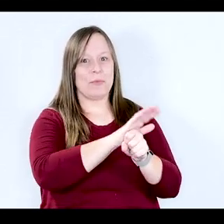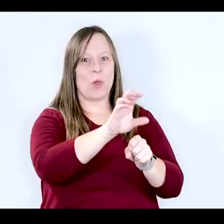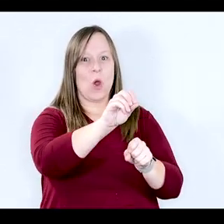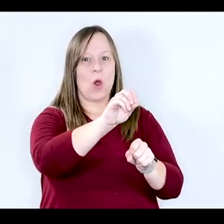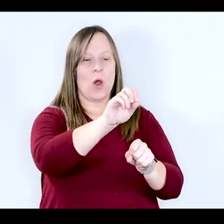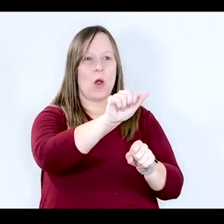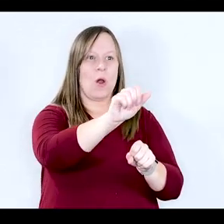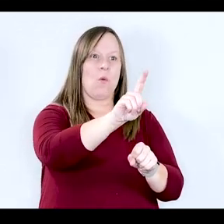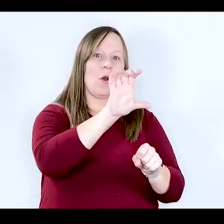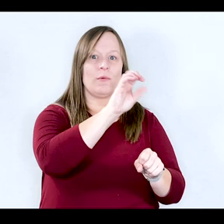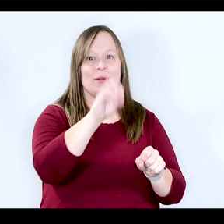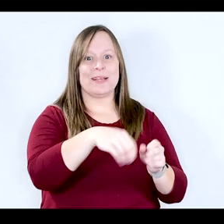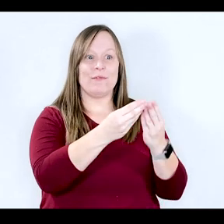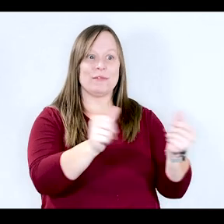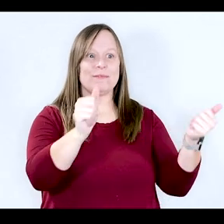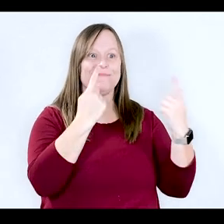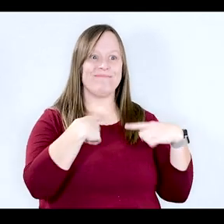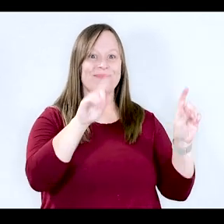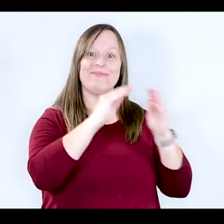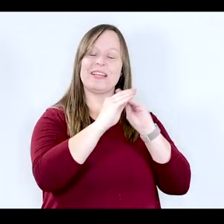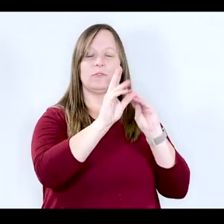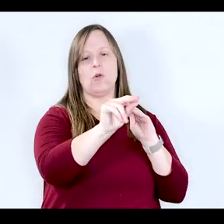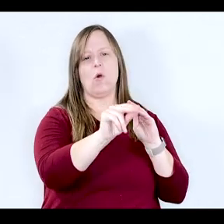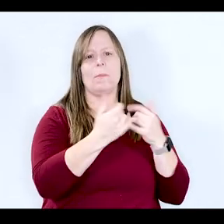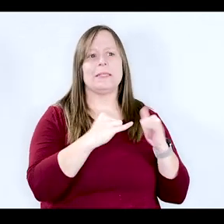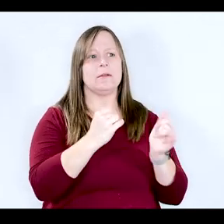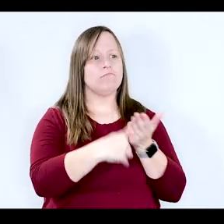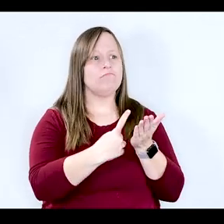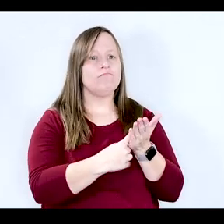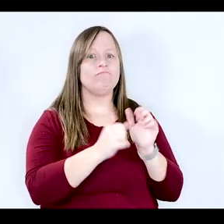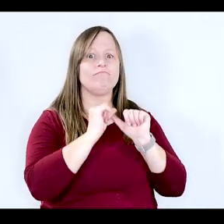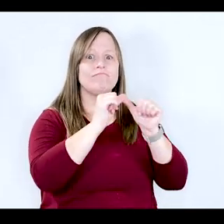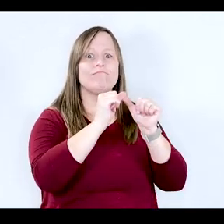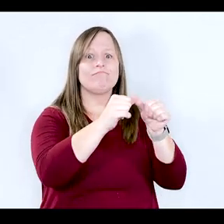resolution of all of these issues, it remains in the dialog and it-- like we